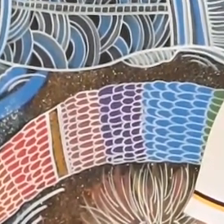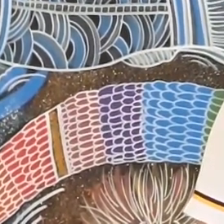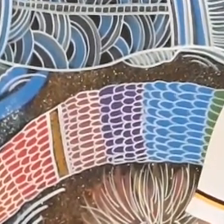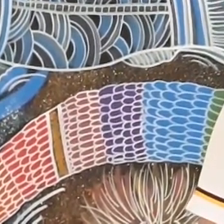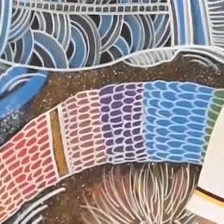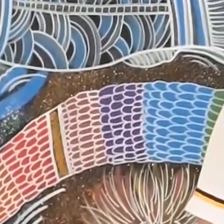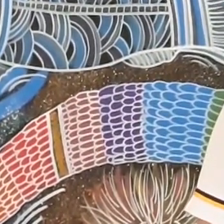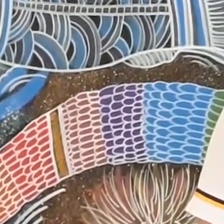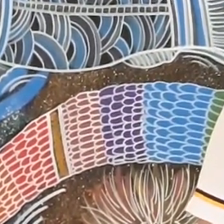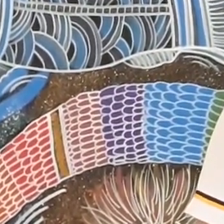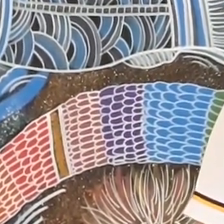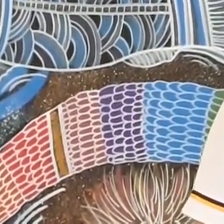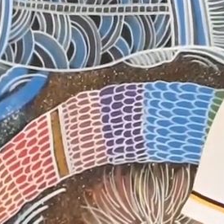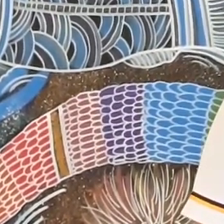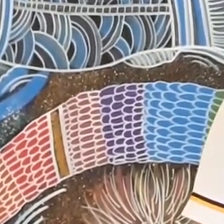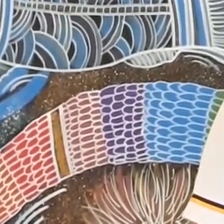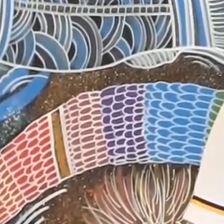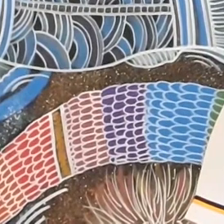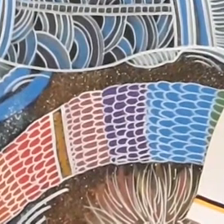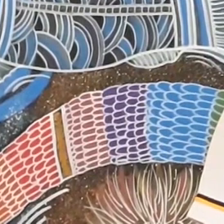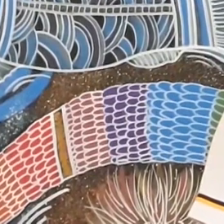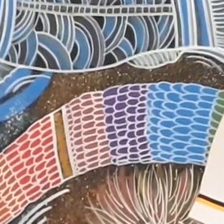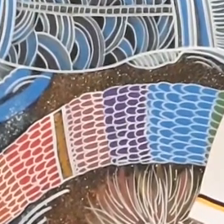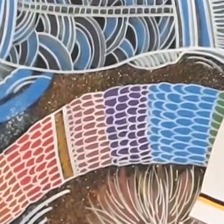as well as the 2020 Youth Parliament Member for Traegar.